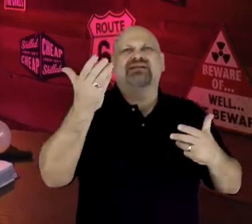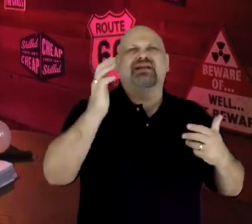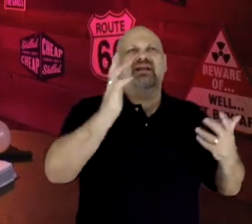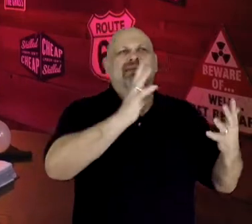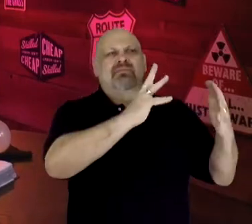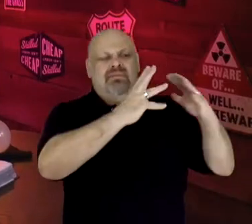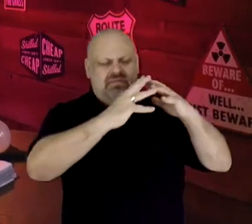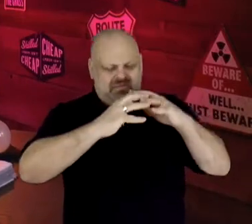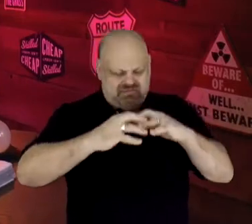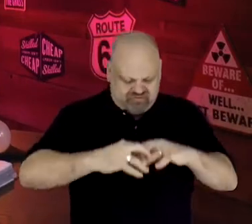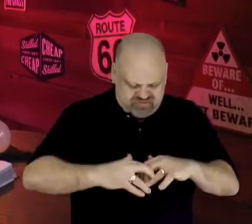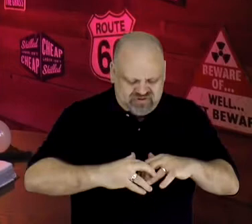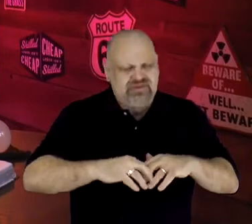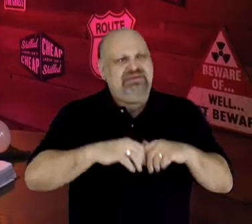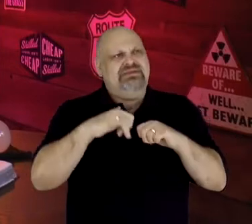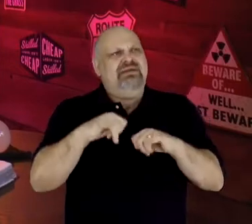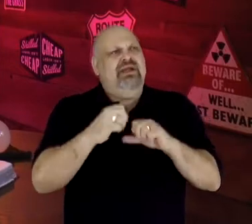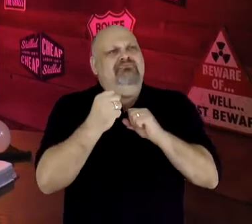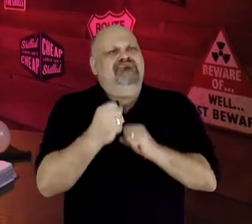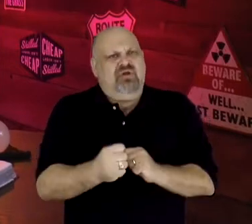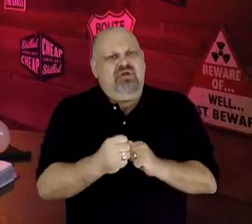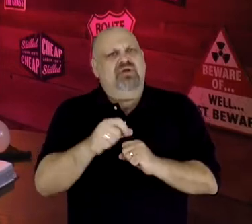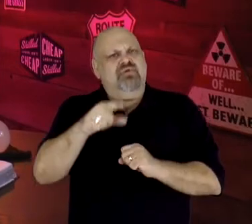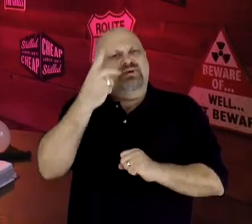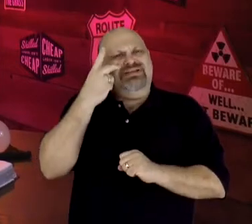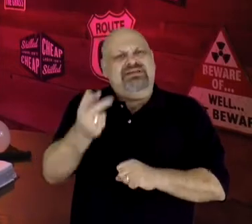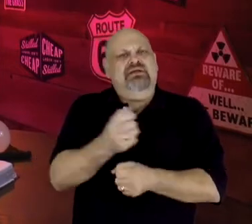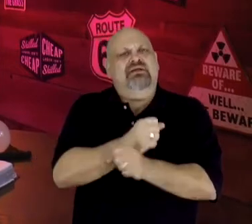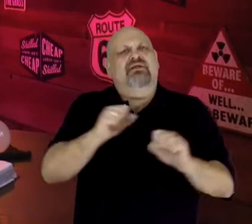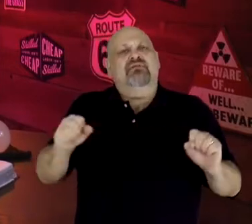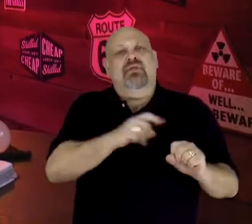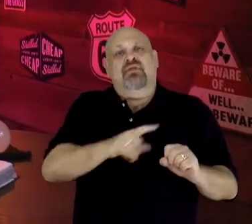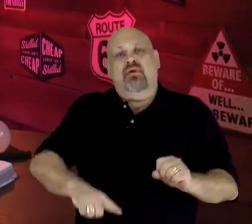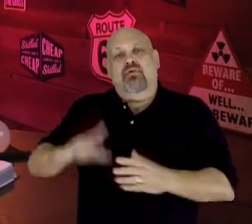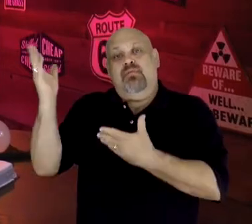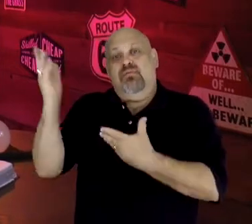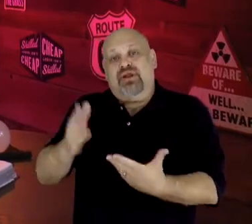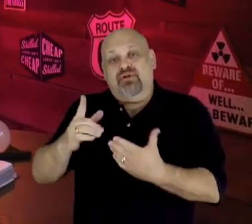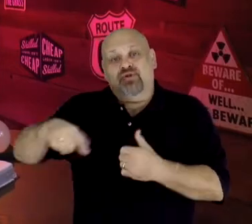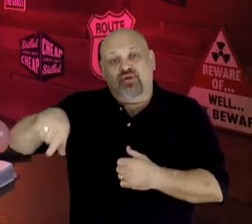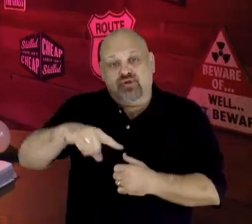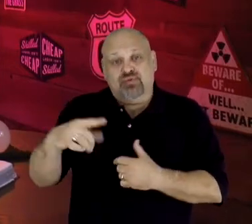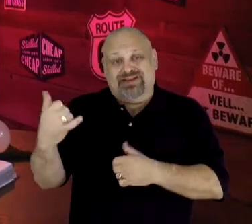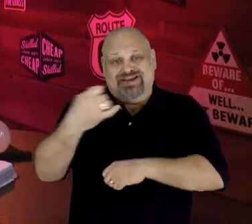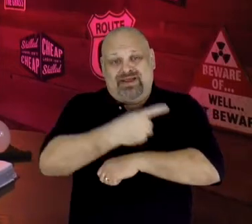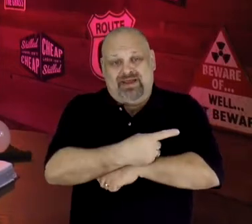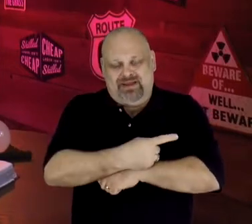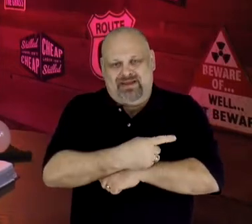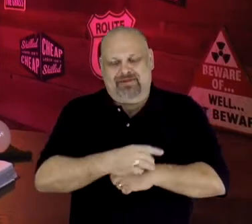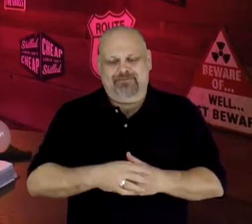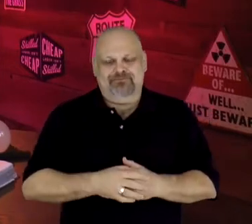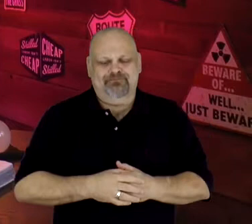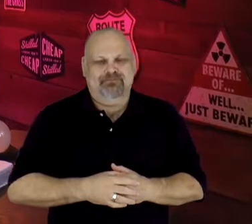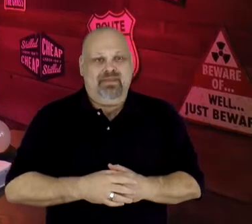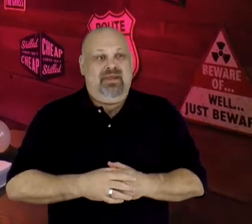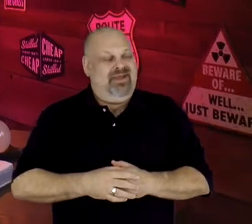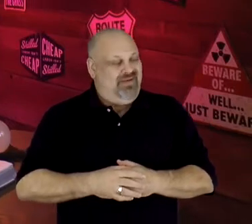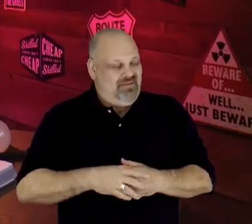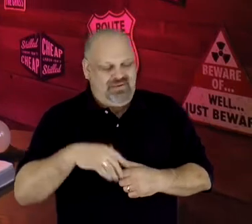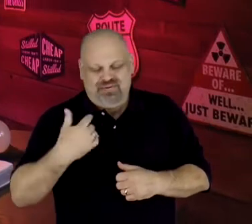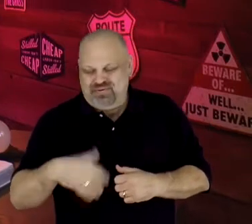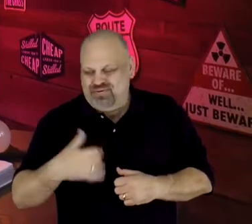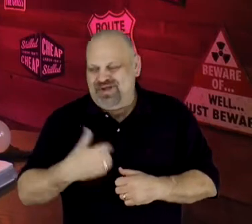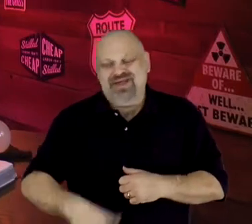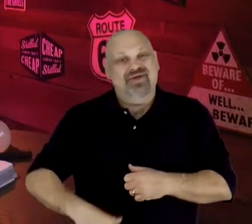"Stand firm and you will see the deliverance the Lord will bring you today." Though the threats we face